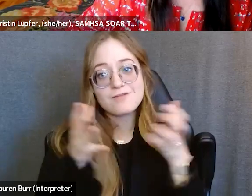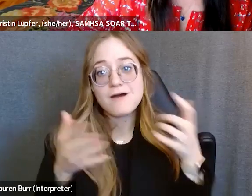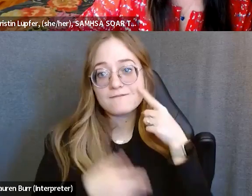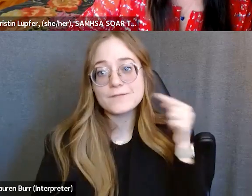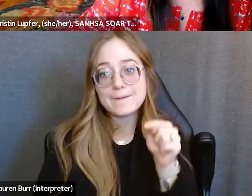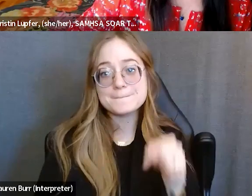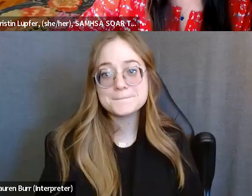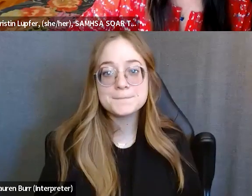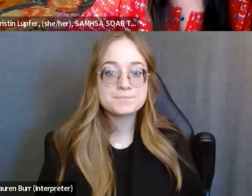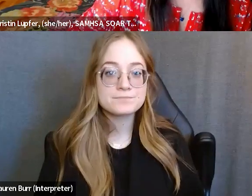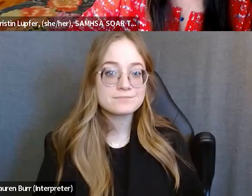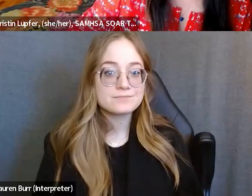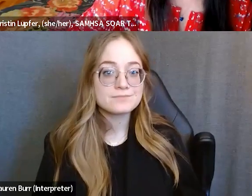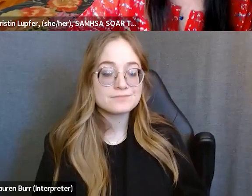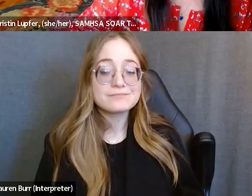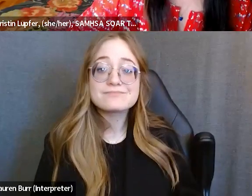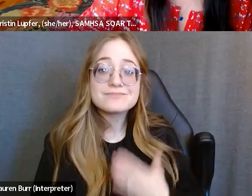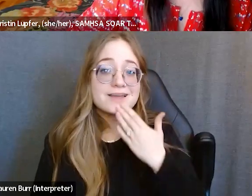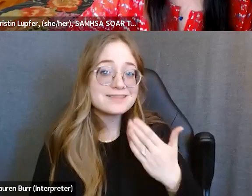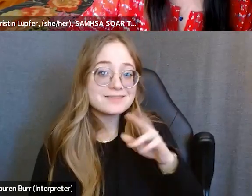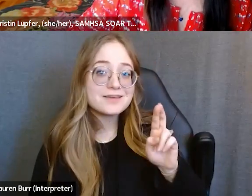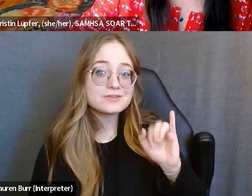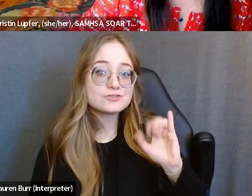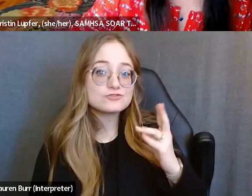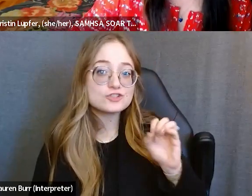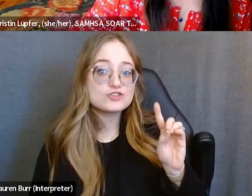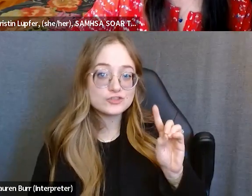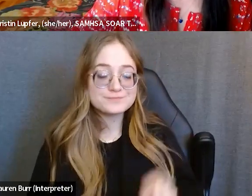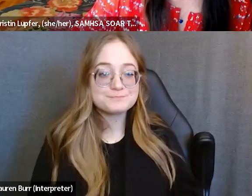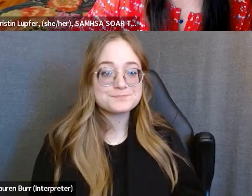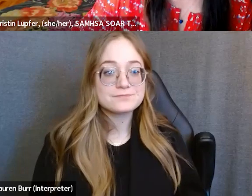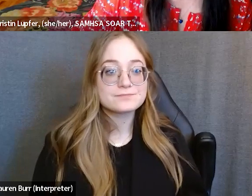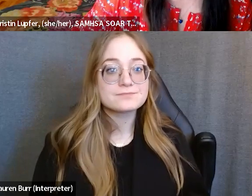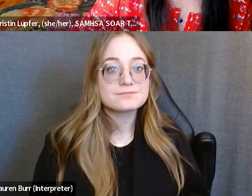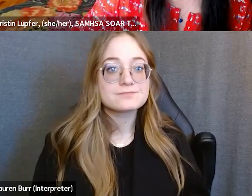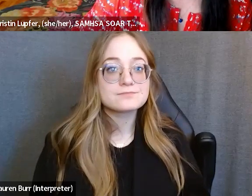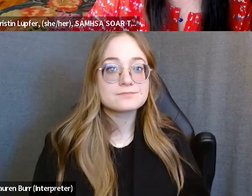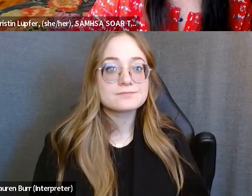Great. Thank you. Thanks, Richard. We had another follow up question.